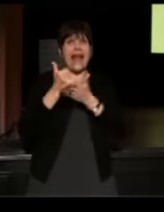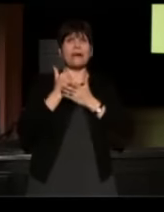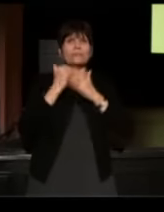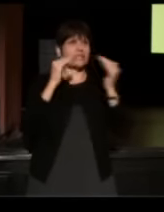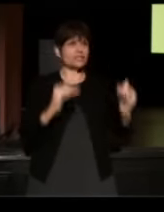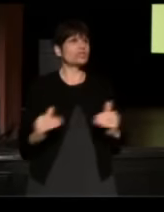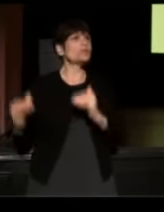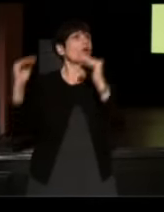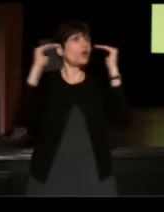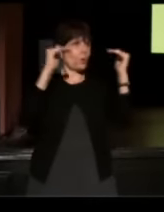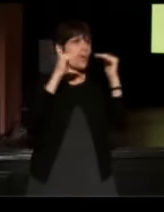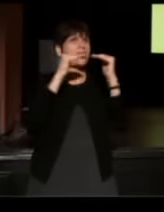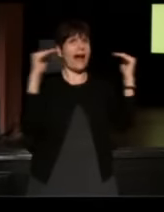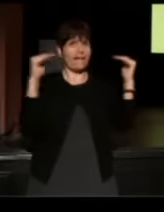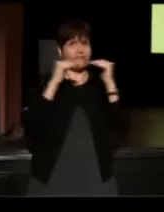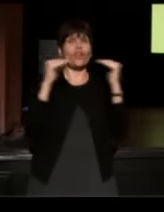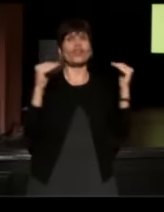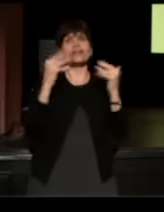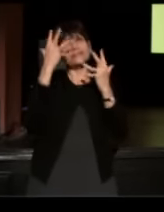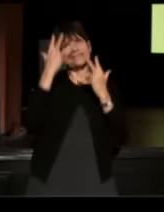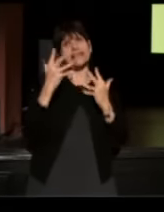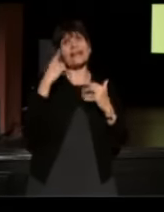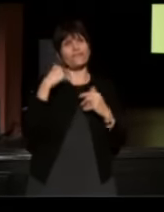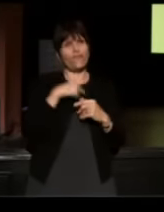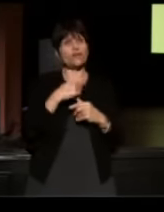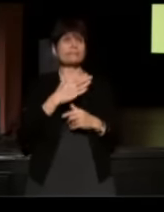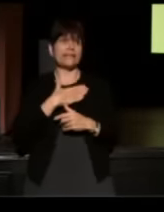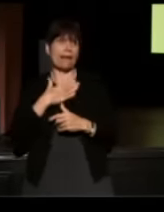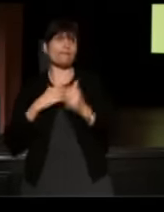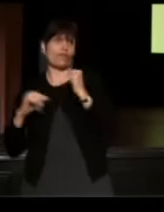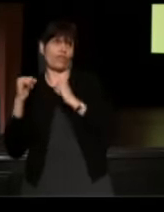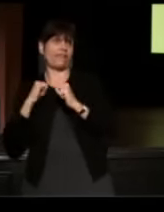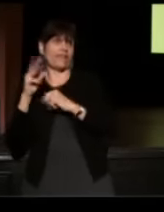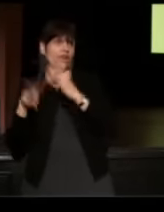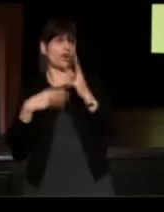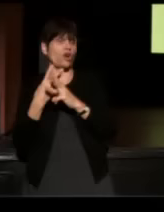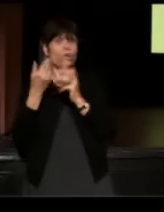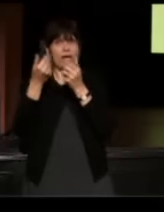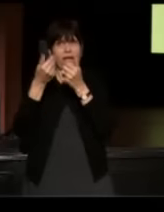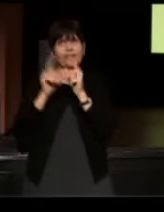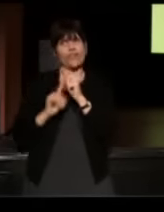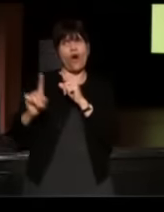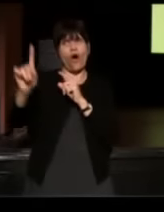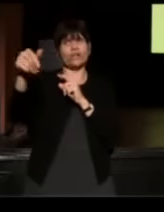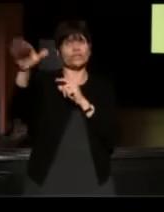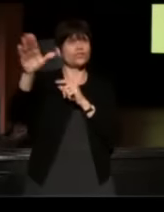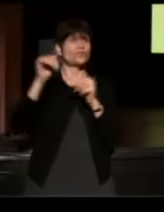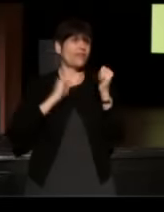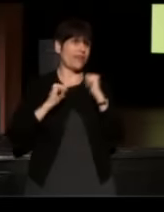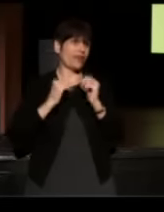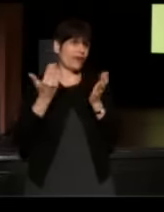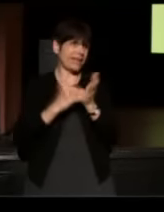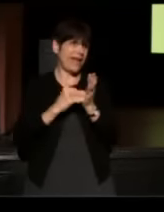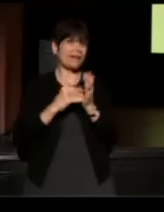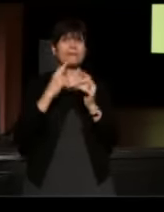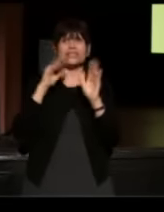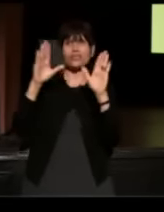and then sadly for us but happily for the theater world, we lost her to theater again, but it's great to see you again, Meredith.